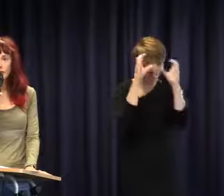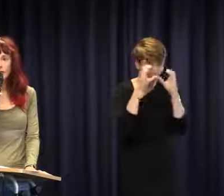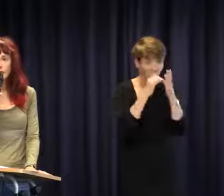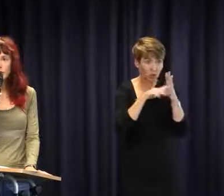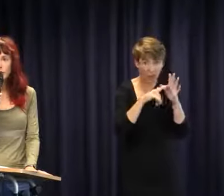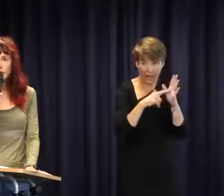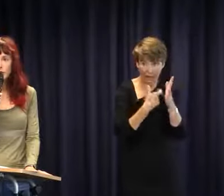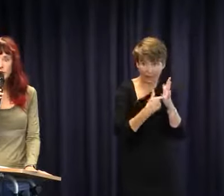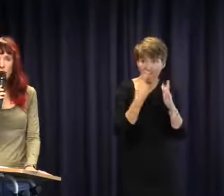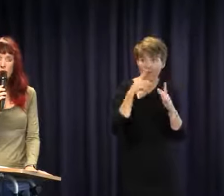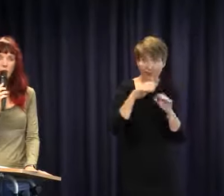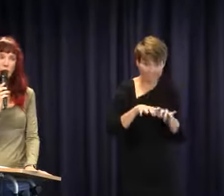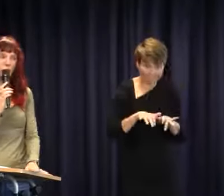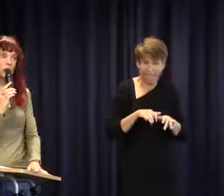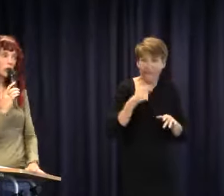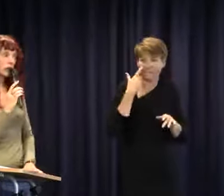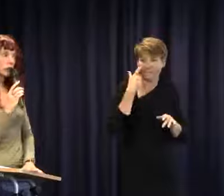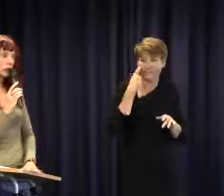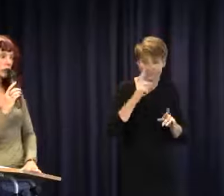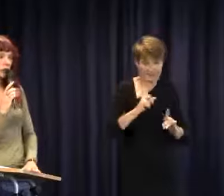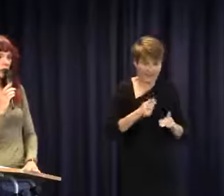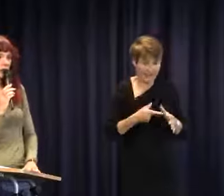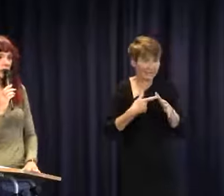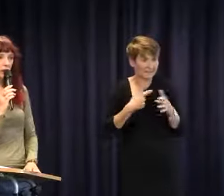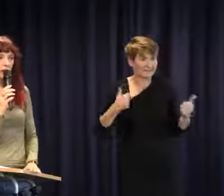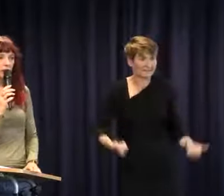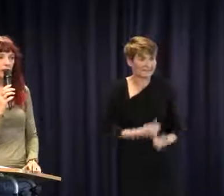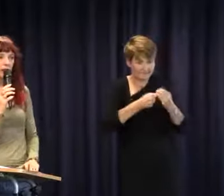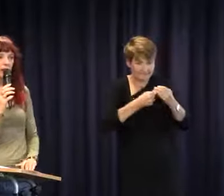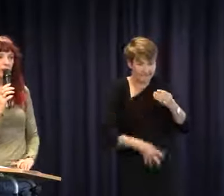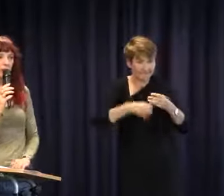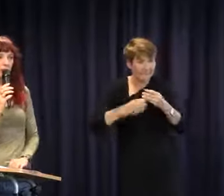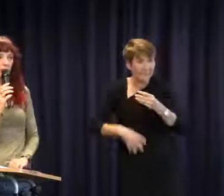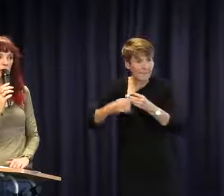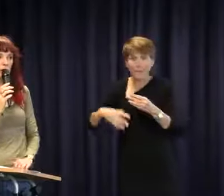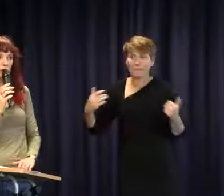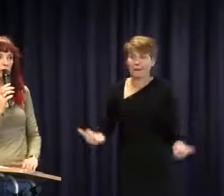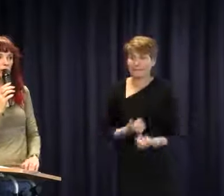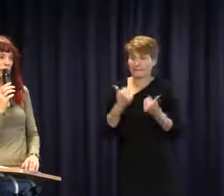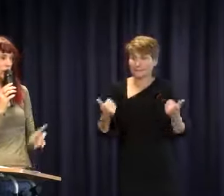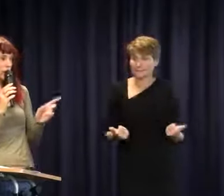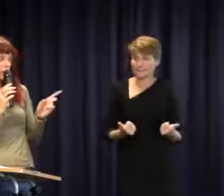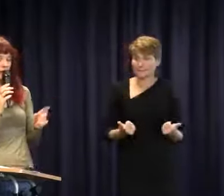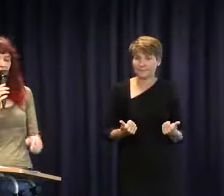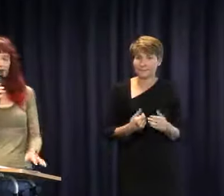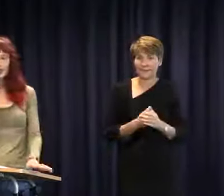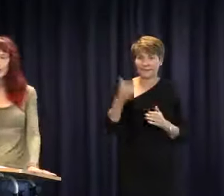the answer is. I won't even tell you how long ago when I used to work for Vicdeaf for John